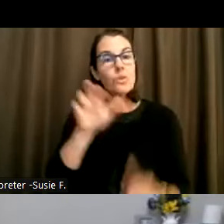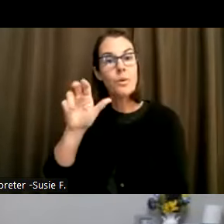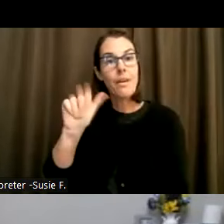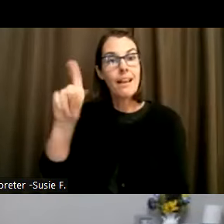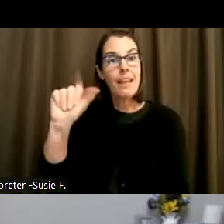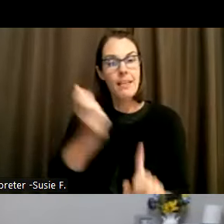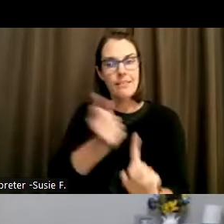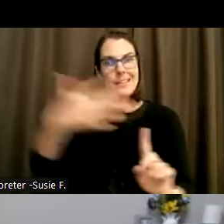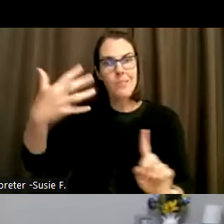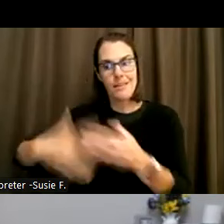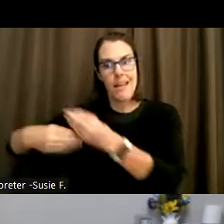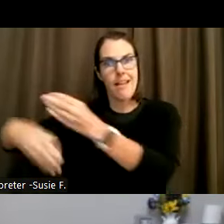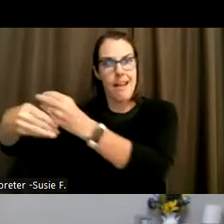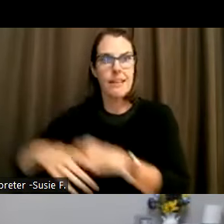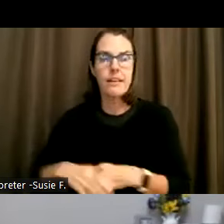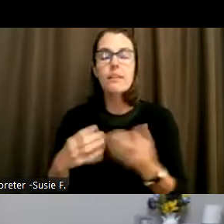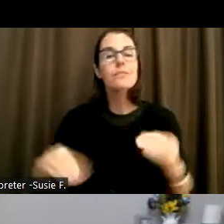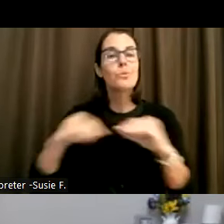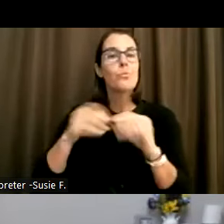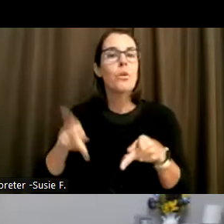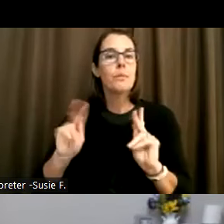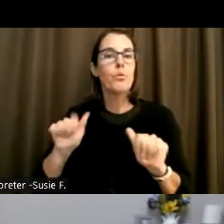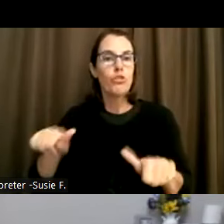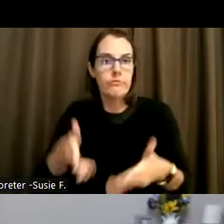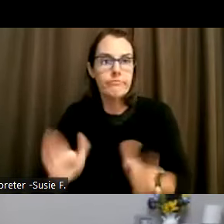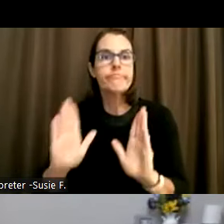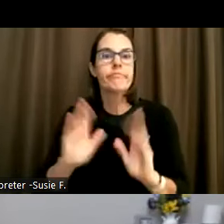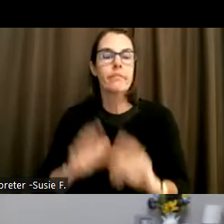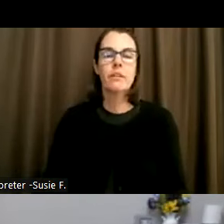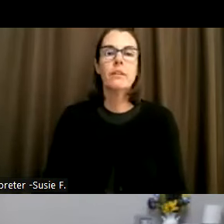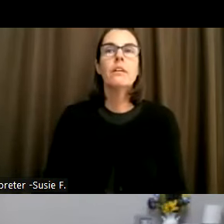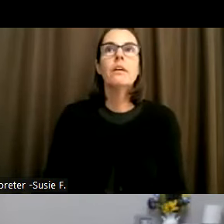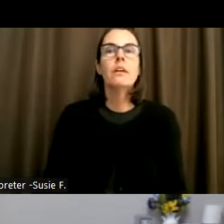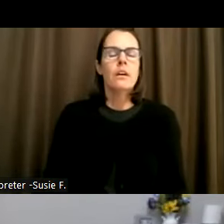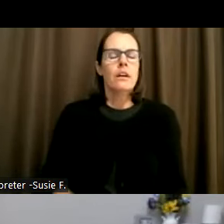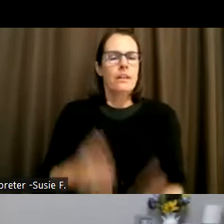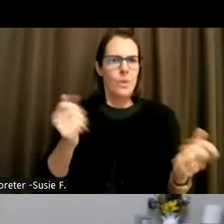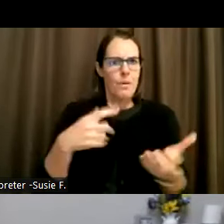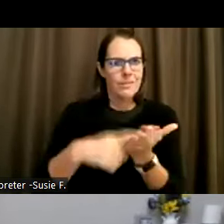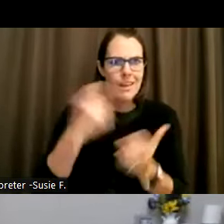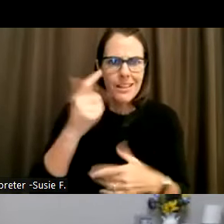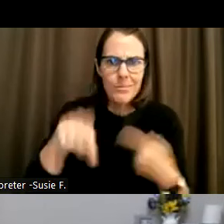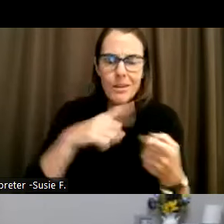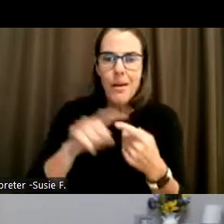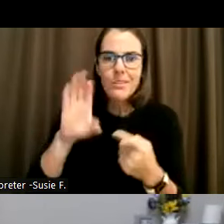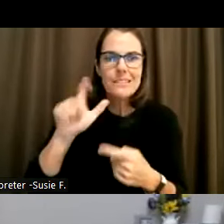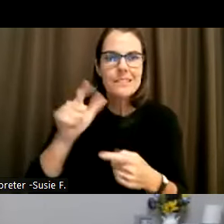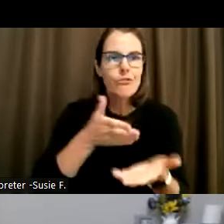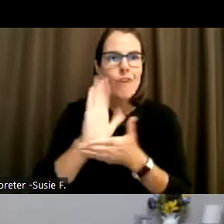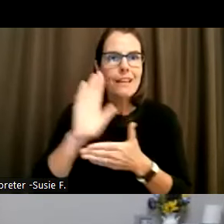Let's just talk very, very briefly about this comprehensive piece of civil rights legislation. It its main.